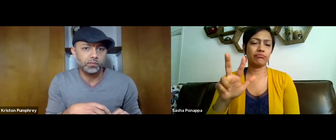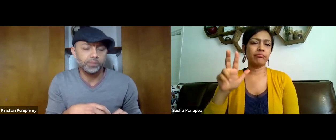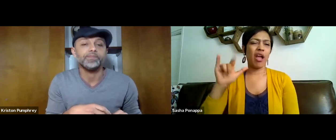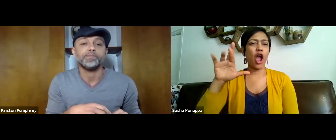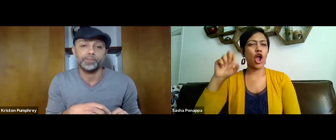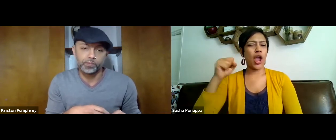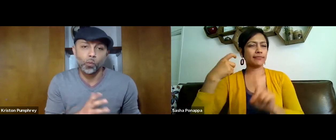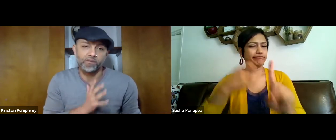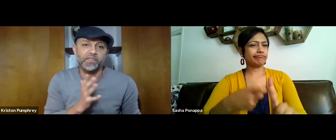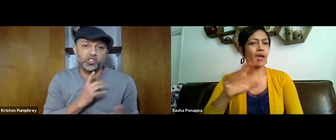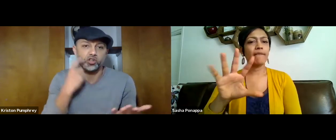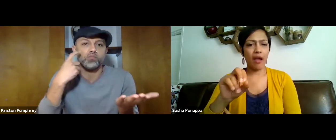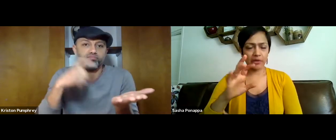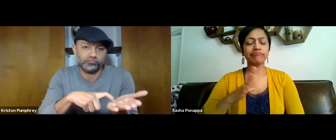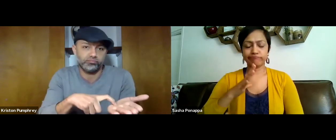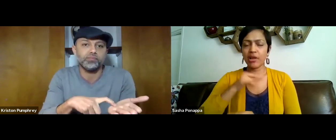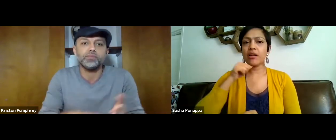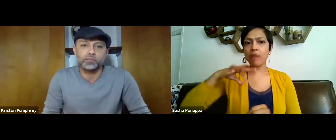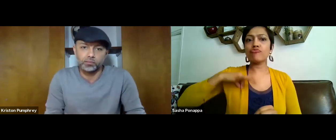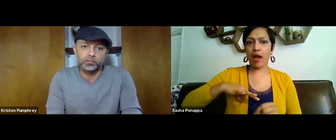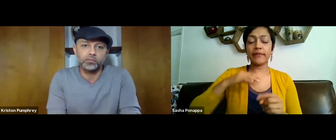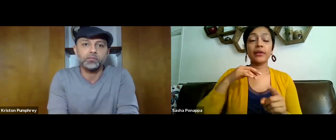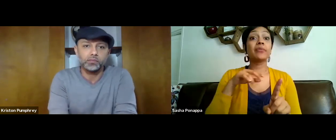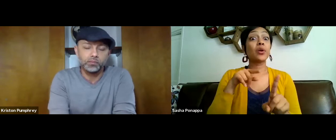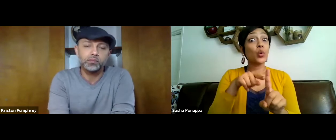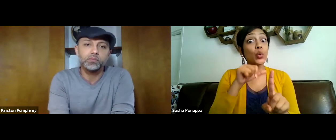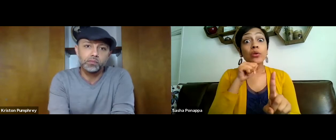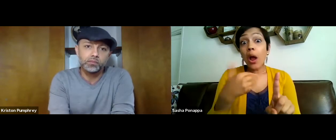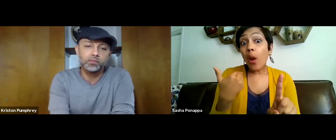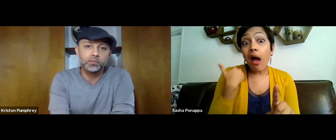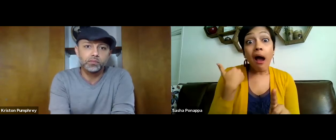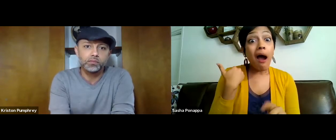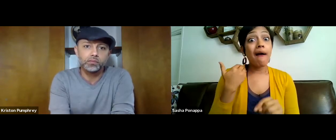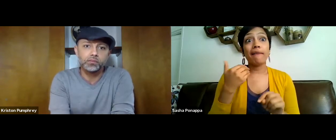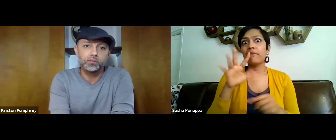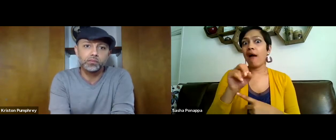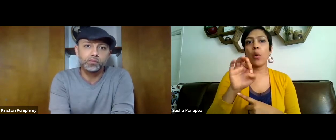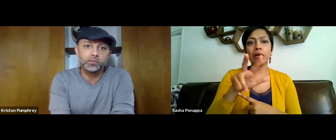that have a 501c3, the IRS granted 501c3.